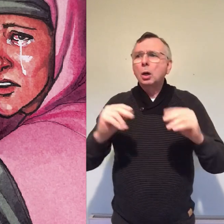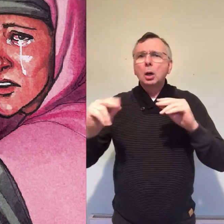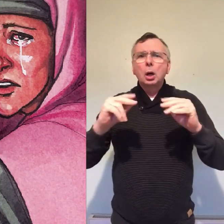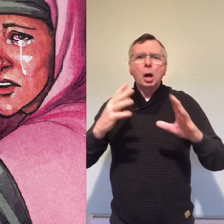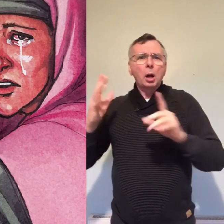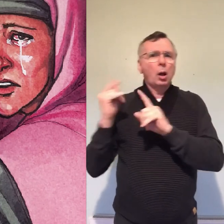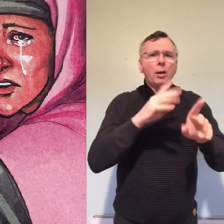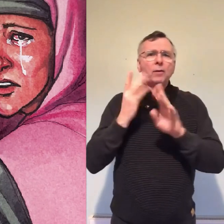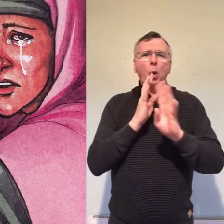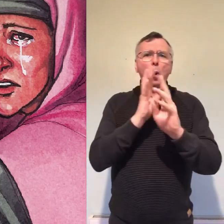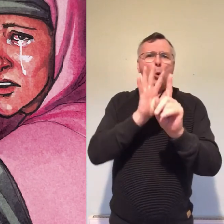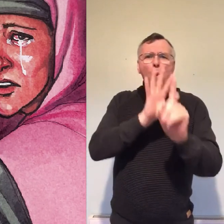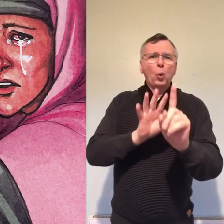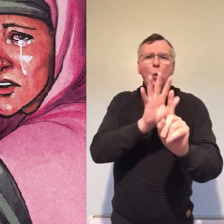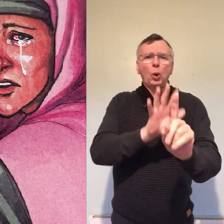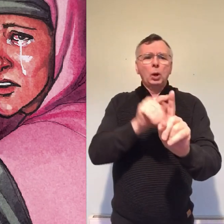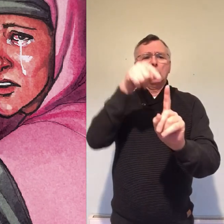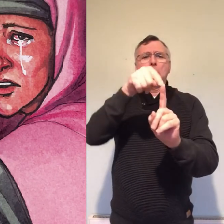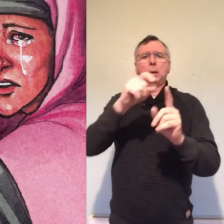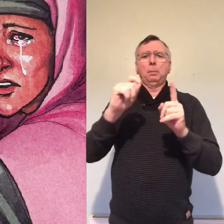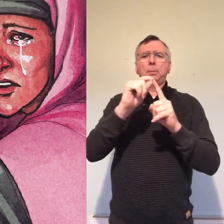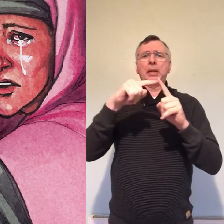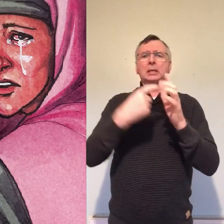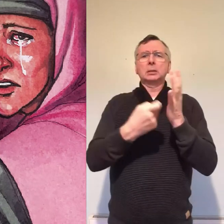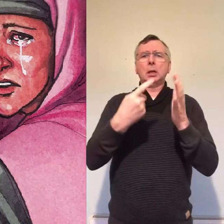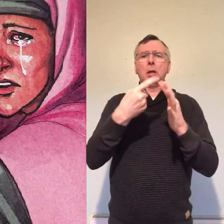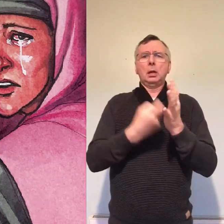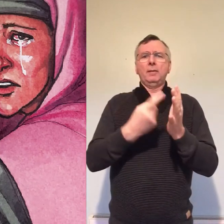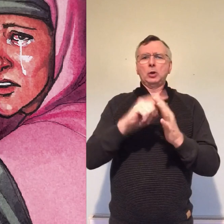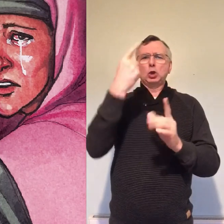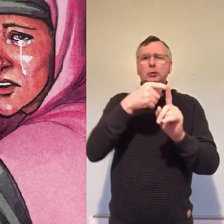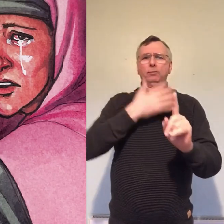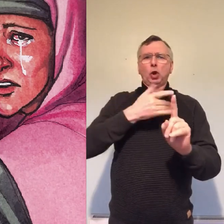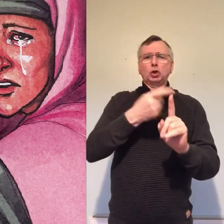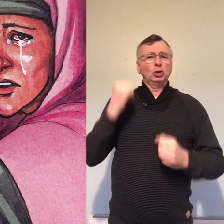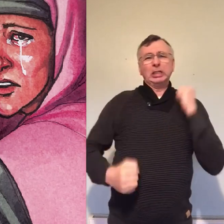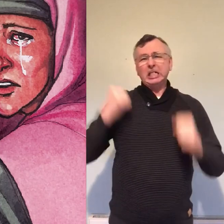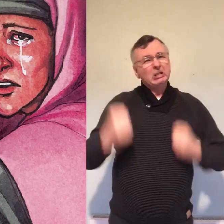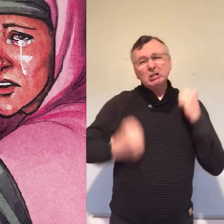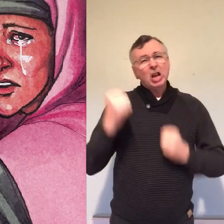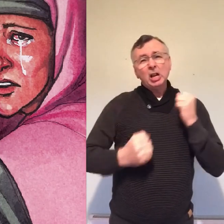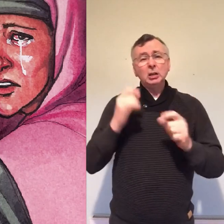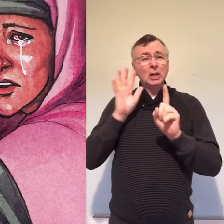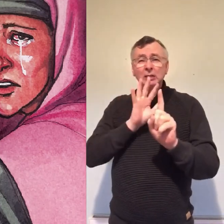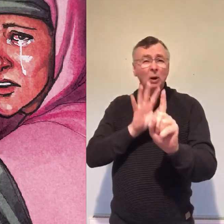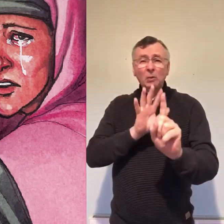then they ran off but Peter ran faster than the others and he arrived first at the tomb